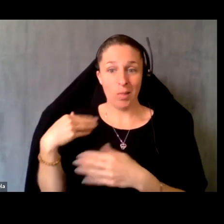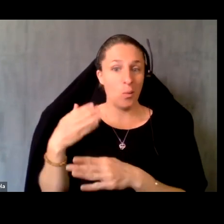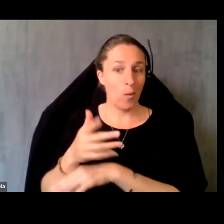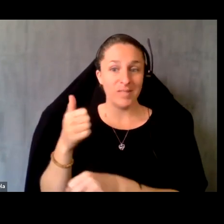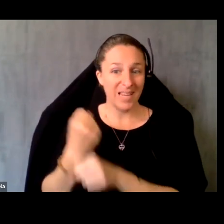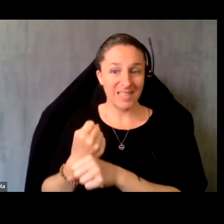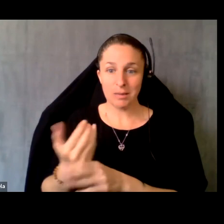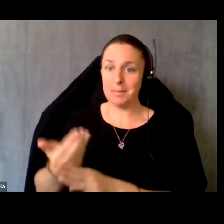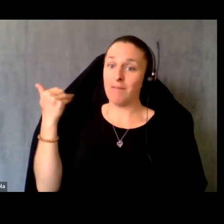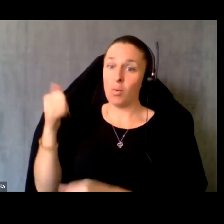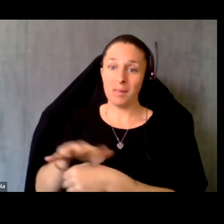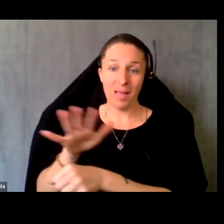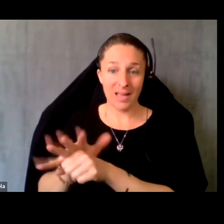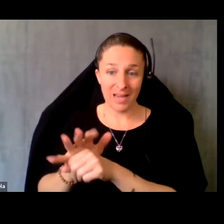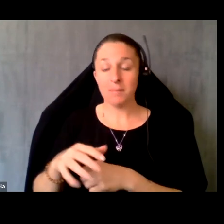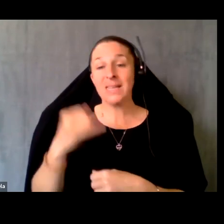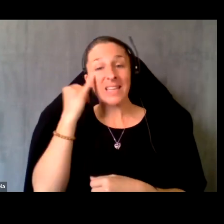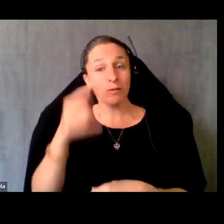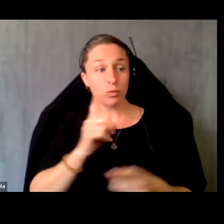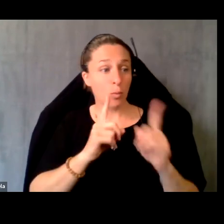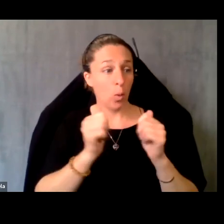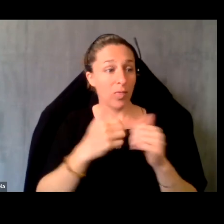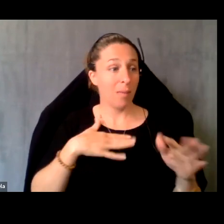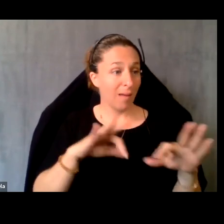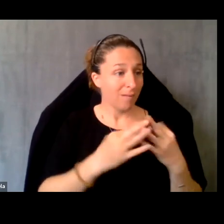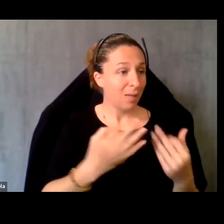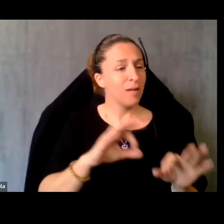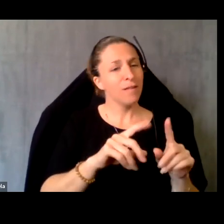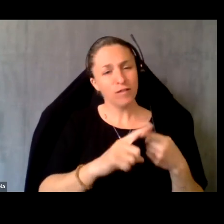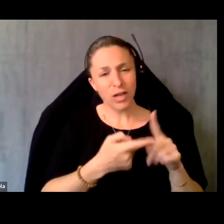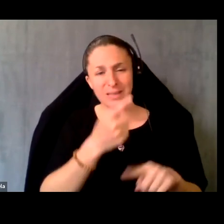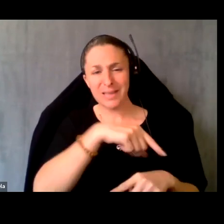the pandemic. If I, If you spoke to my family and my friends, they probably weren't quite sure what